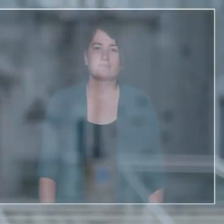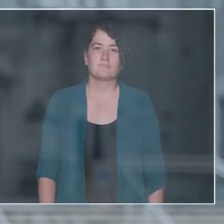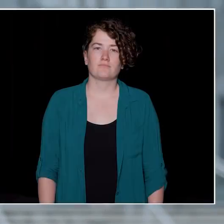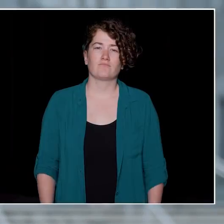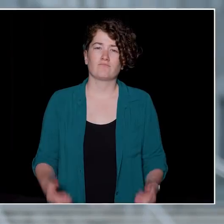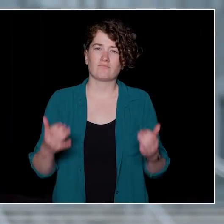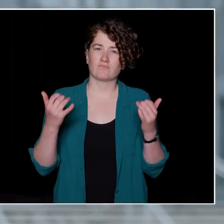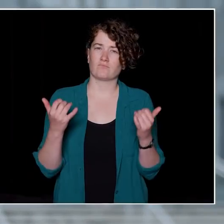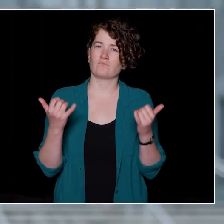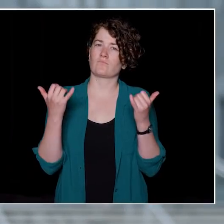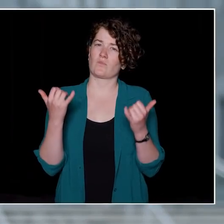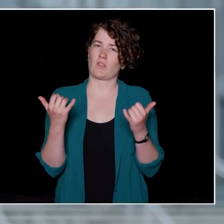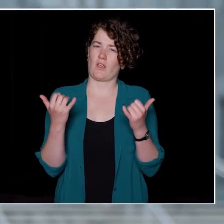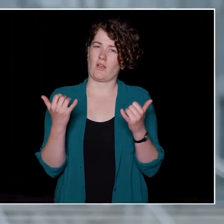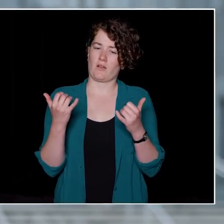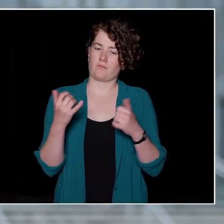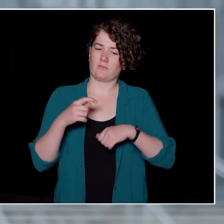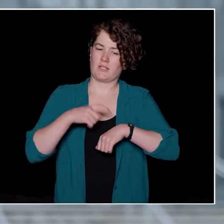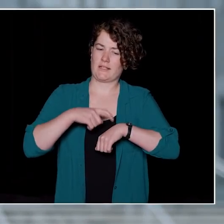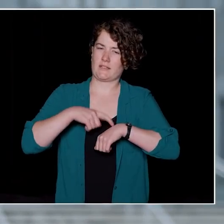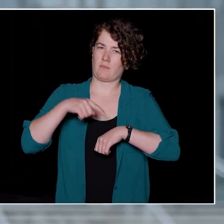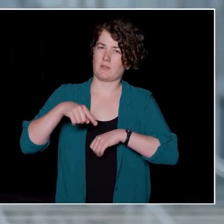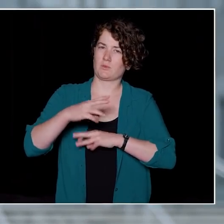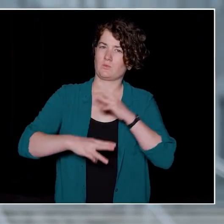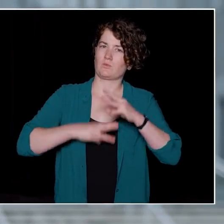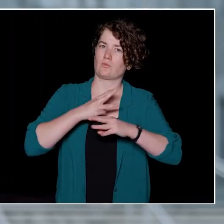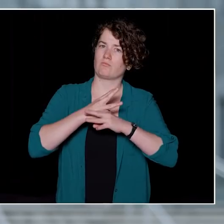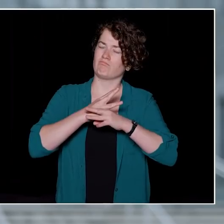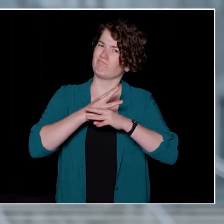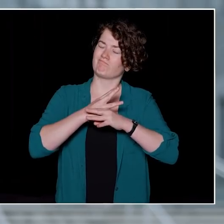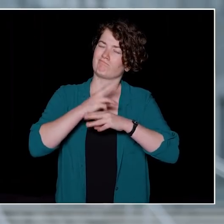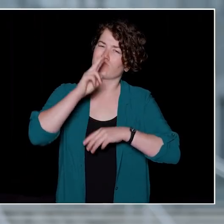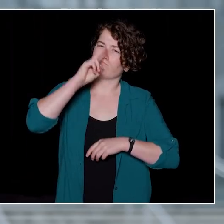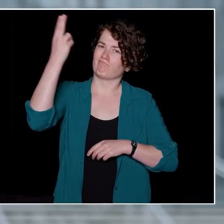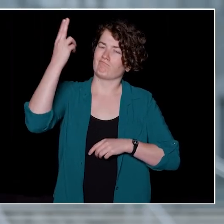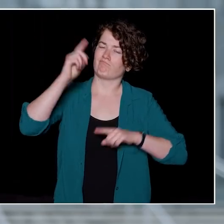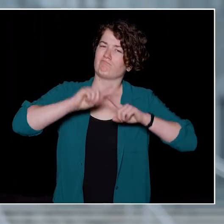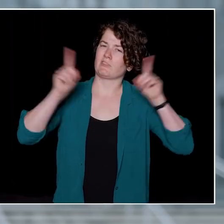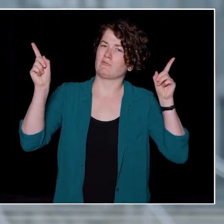We are facing unprecedented times. A global pandemic has gripped the world